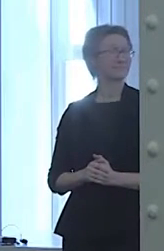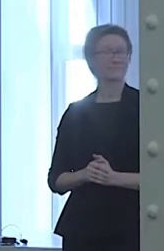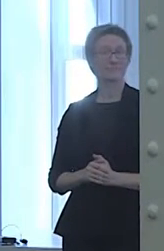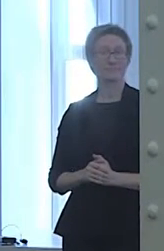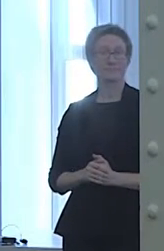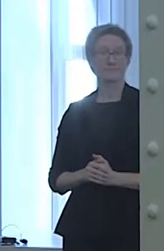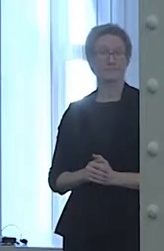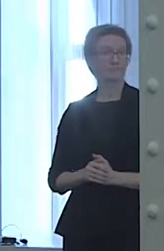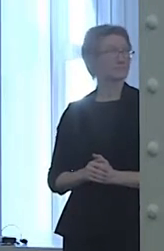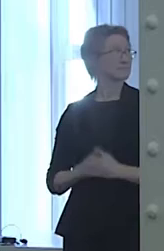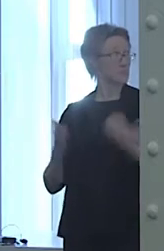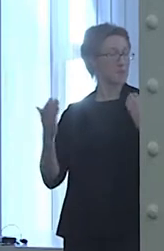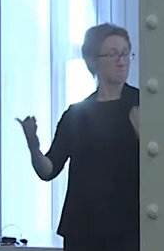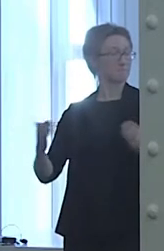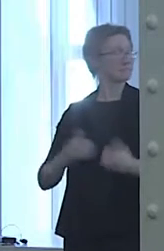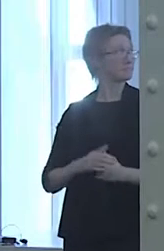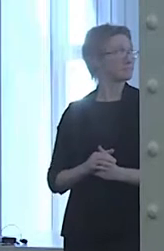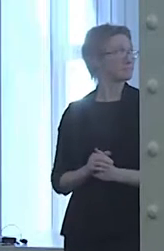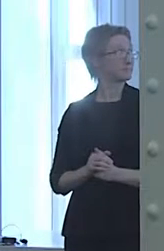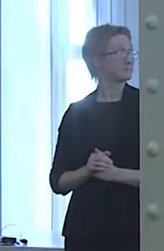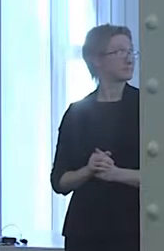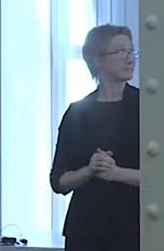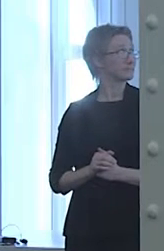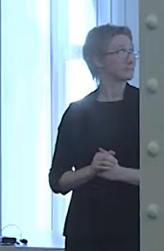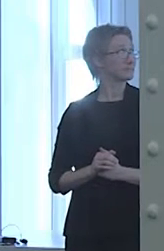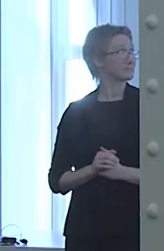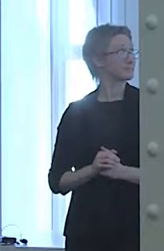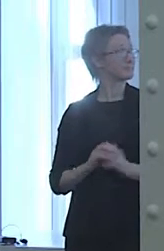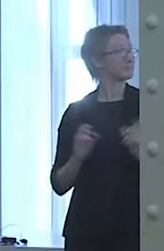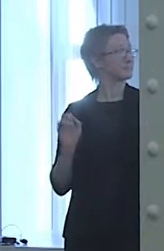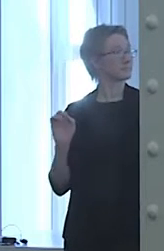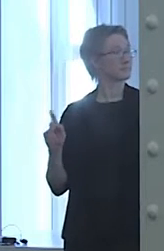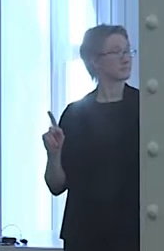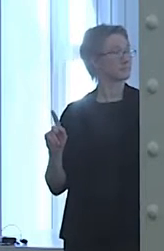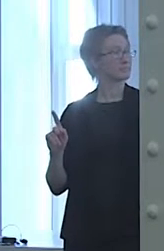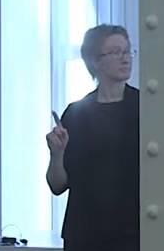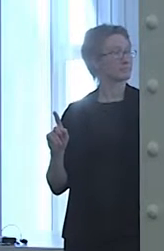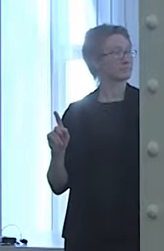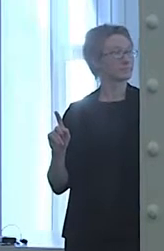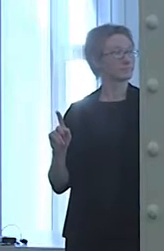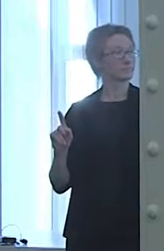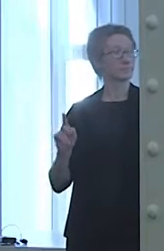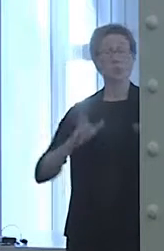You're good, go ahead. Okay. So I'm joining you from Chicago.